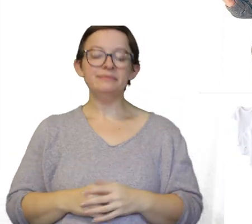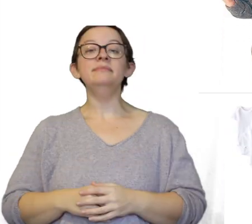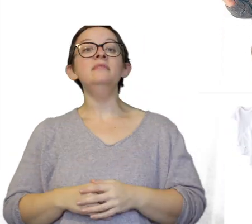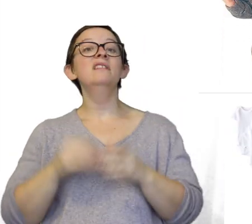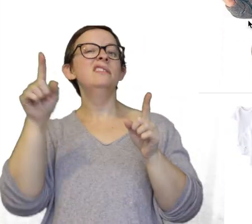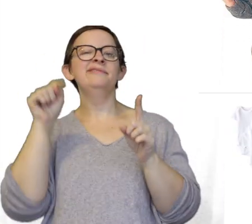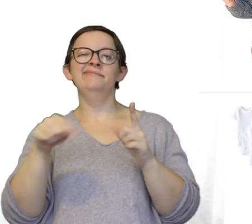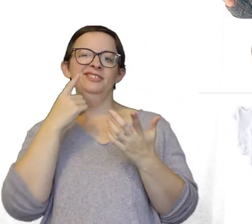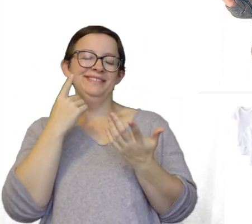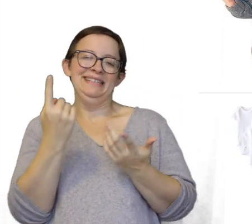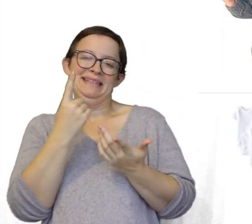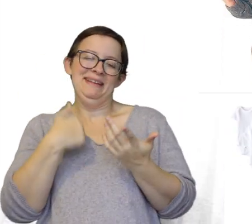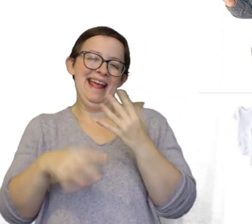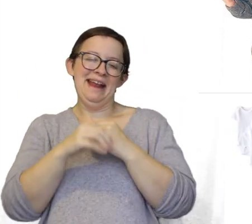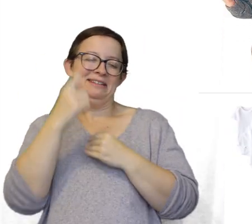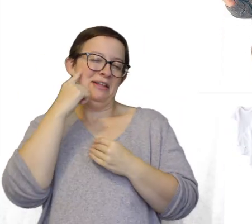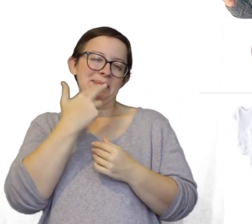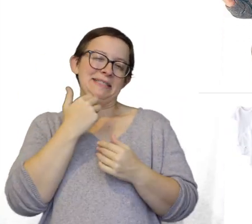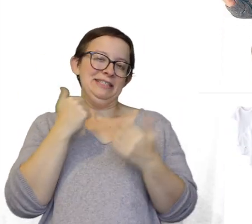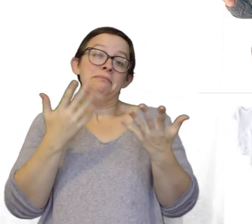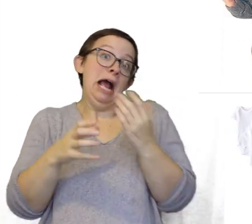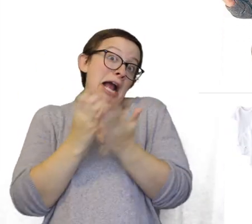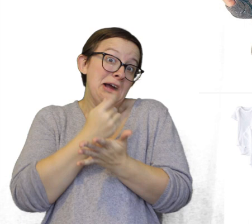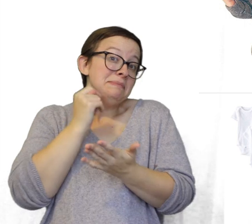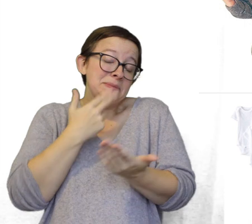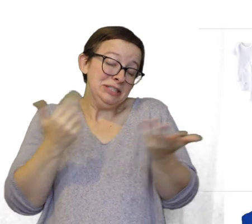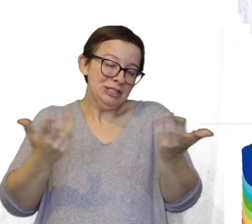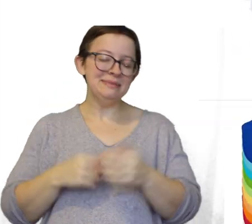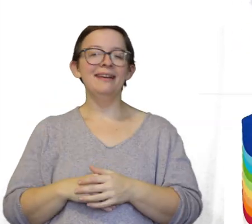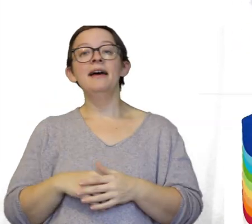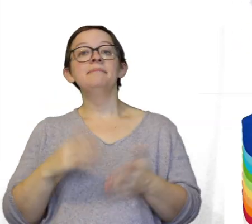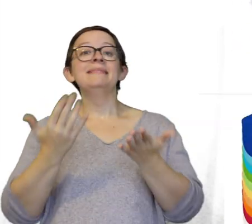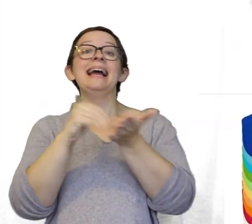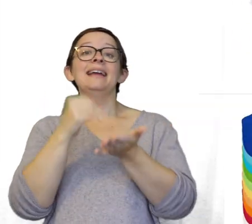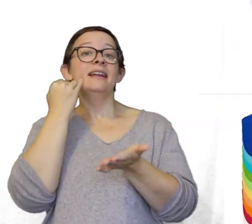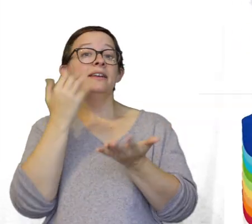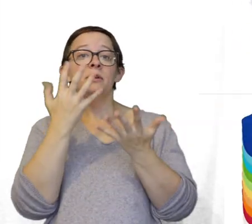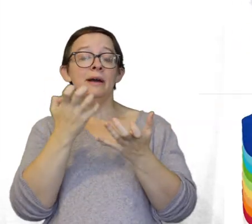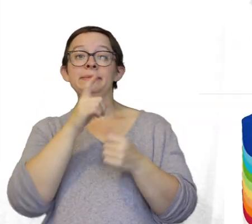This is just something I put cause I thought it was cute. I got it and it was cute. Again, if you want to be really minimalist with your clothes,